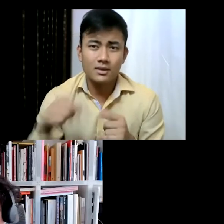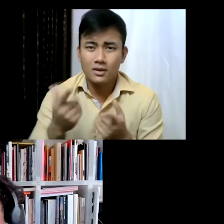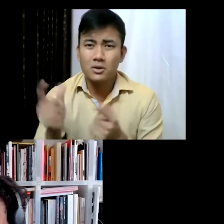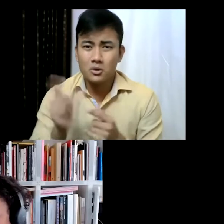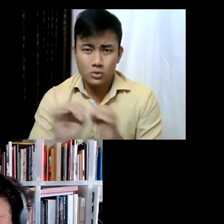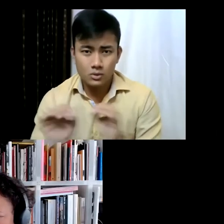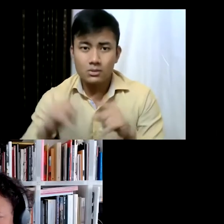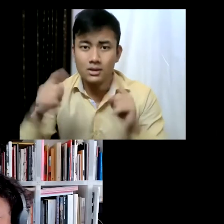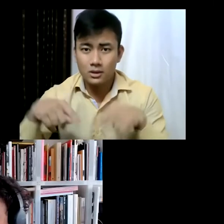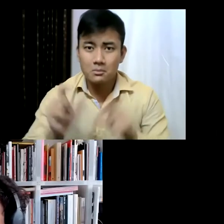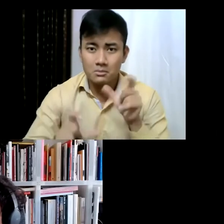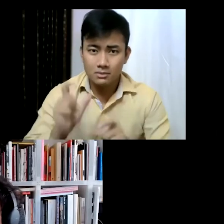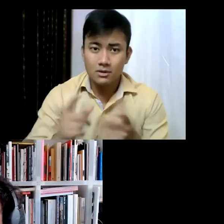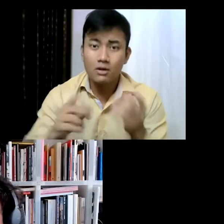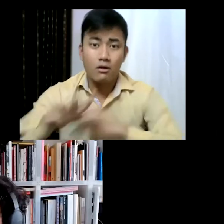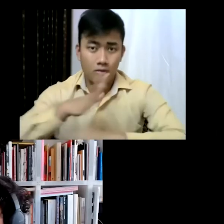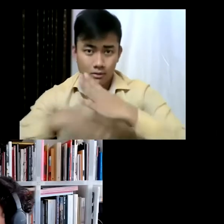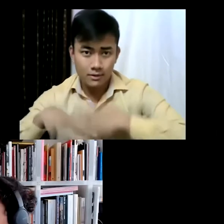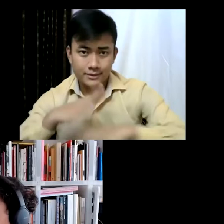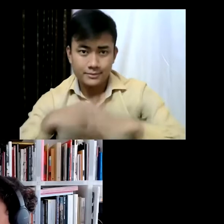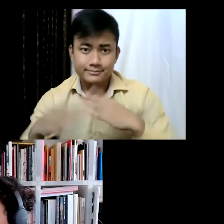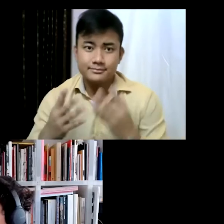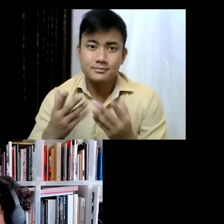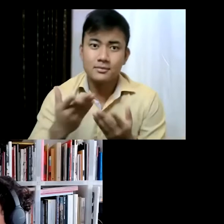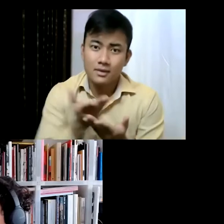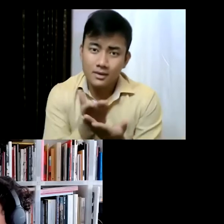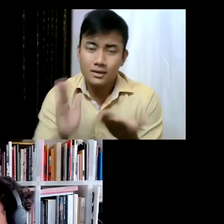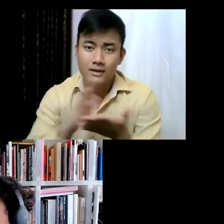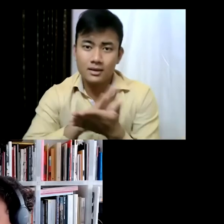residents organized themselves into the 'Friends of the High Line', and fought to save it.